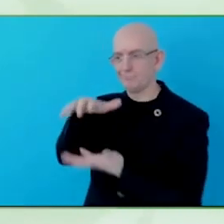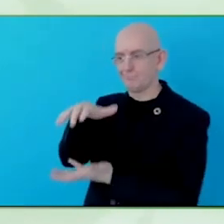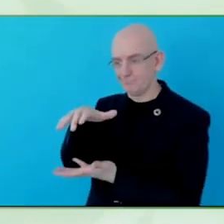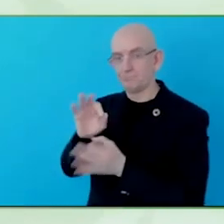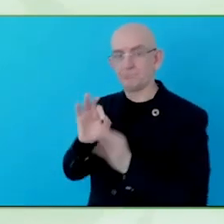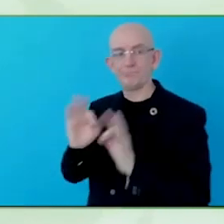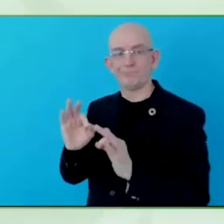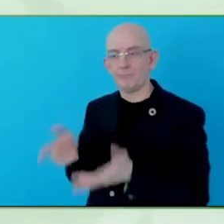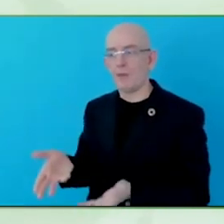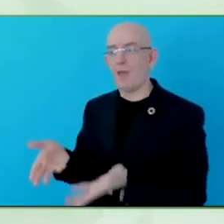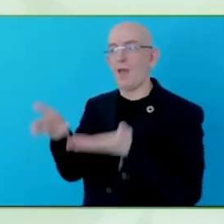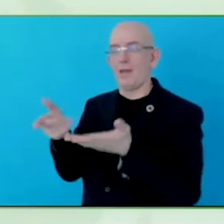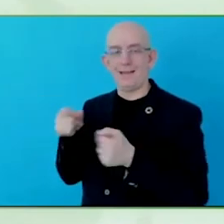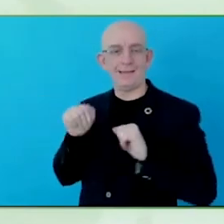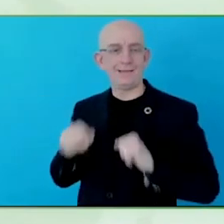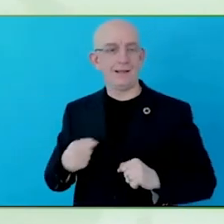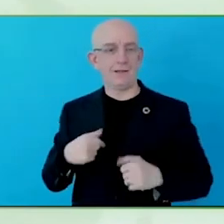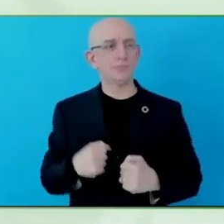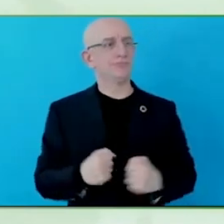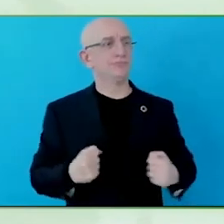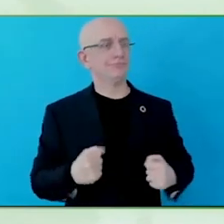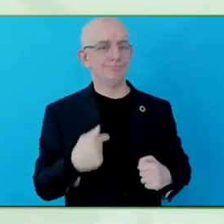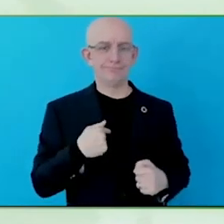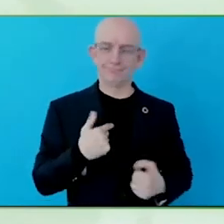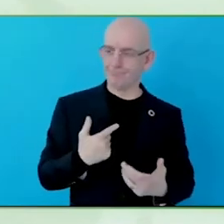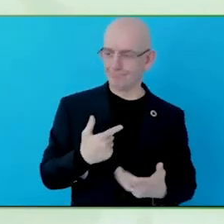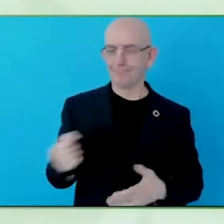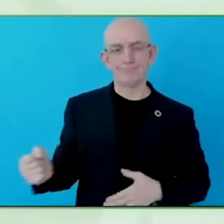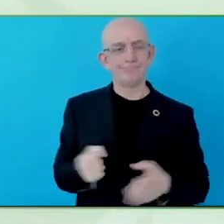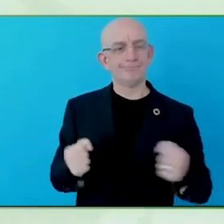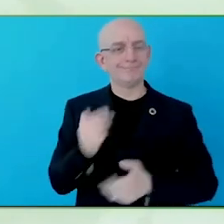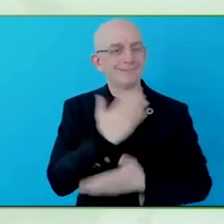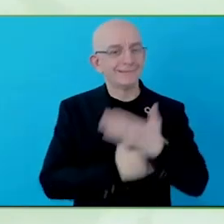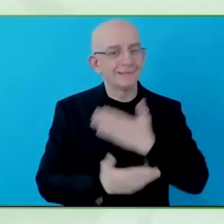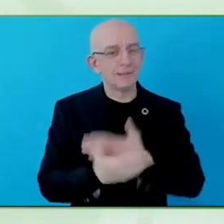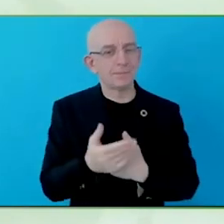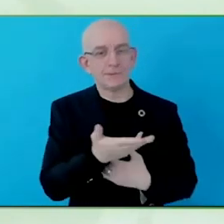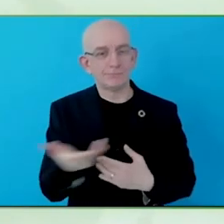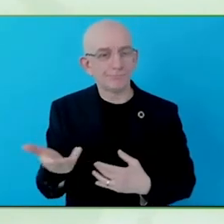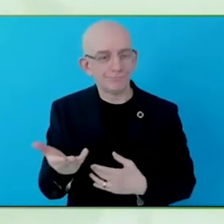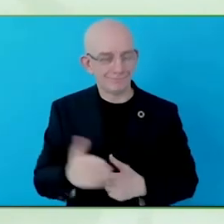Because it should just be the way we do stuff within stations.